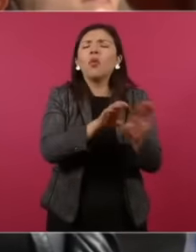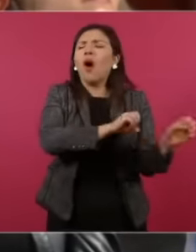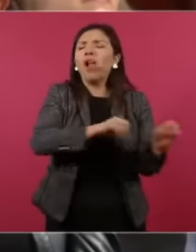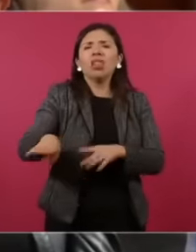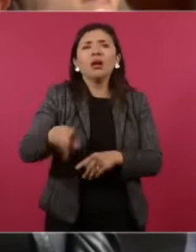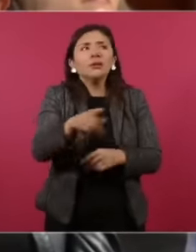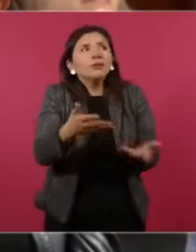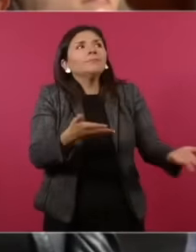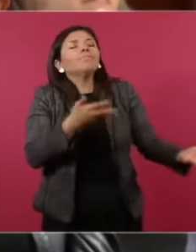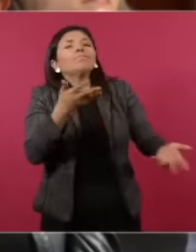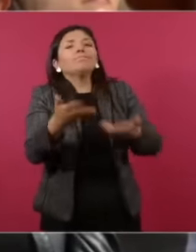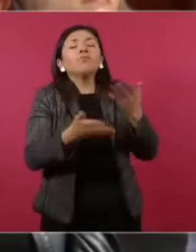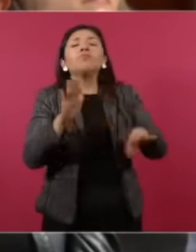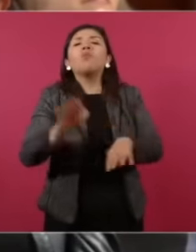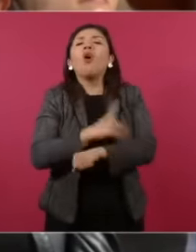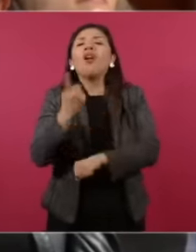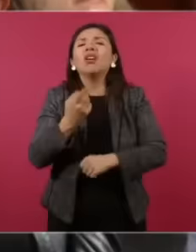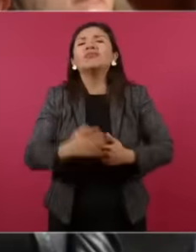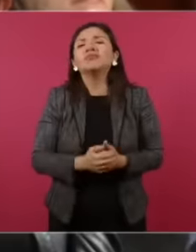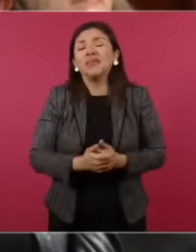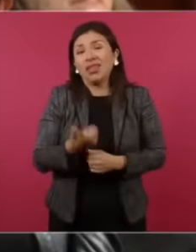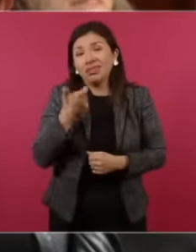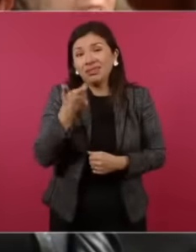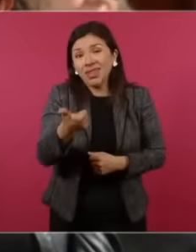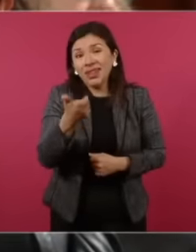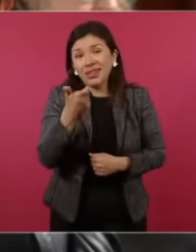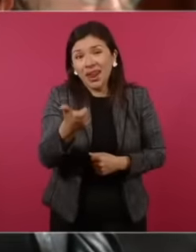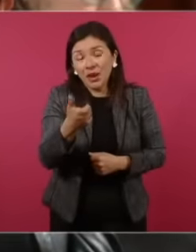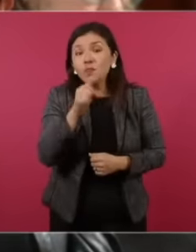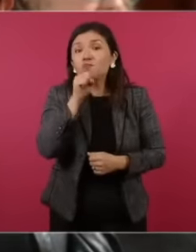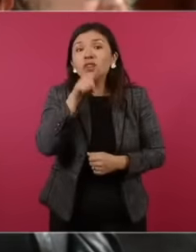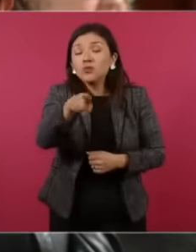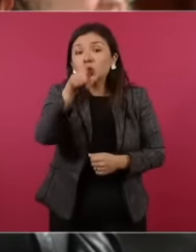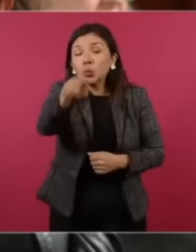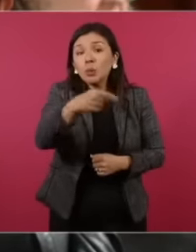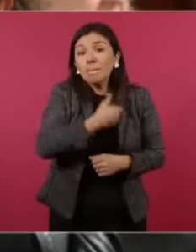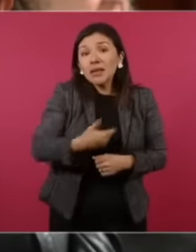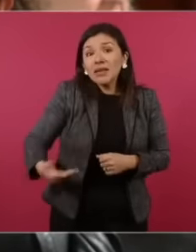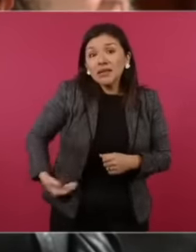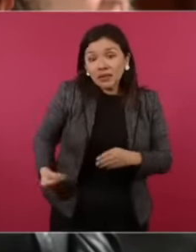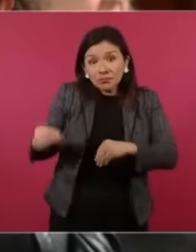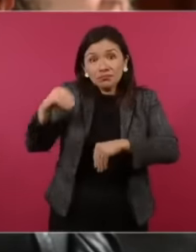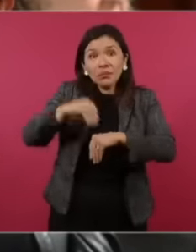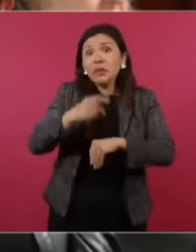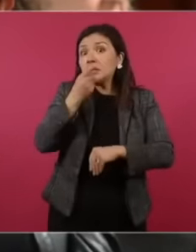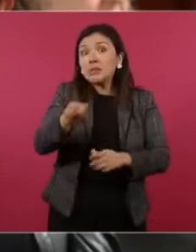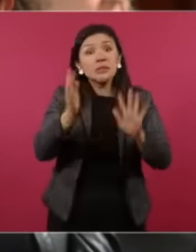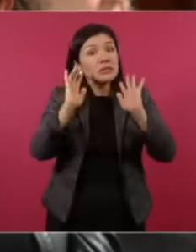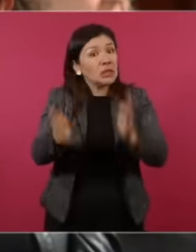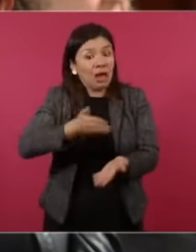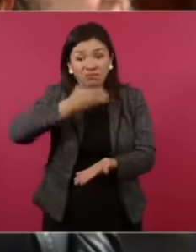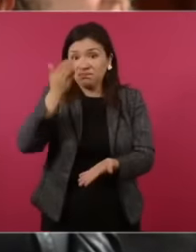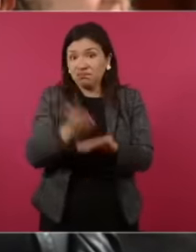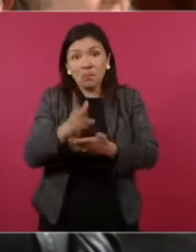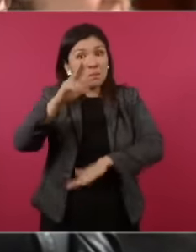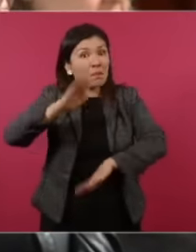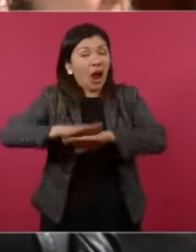money in this six-year term of yours when that was no longer going to happen when that It was no longer going to be allowed,